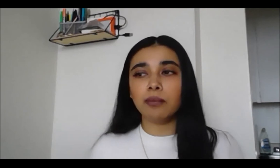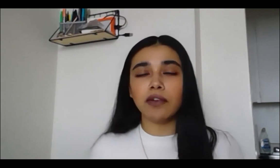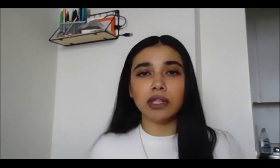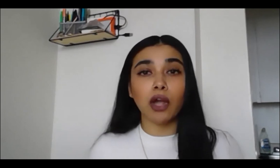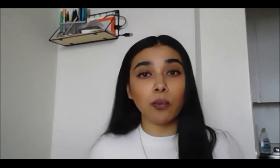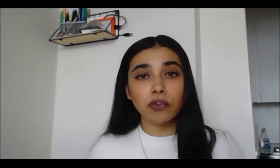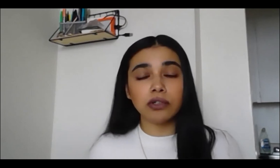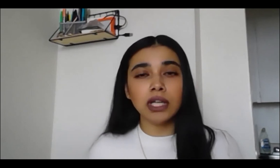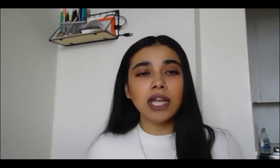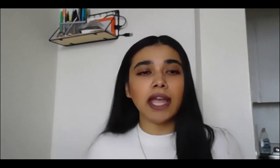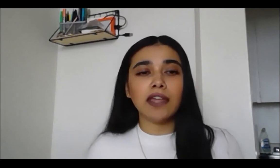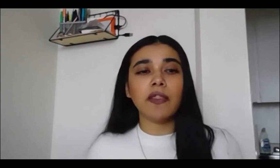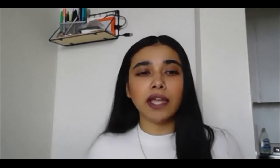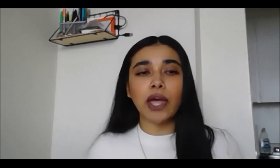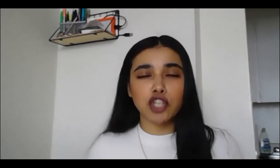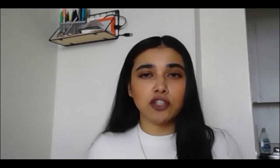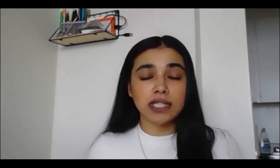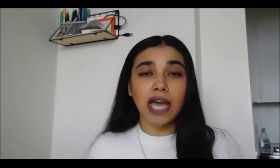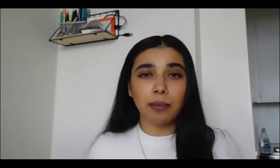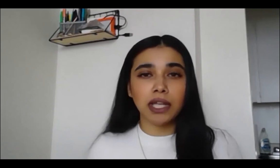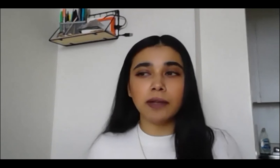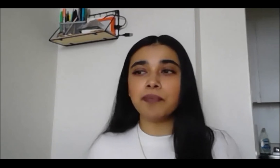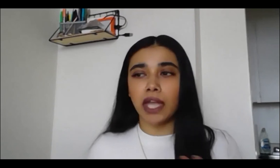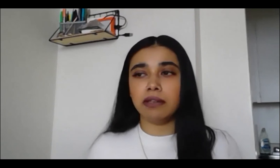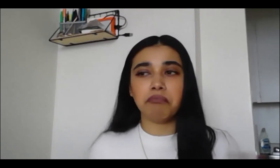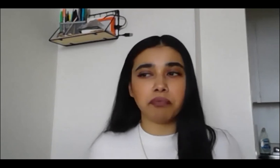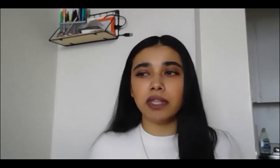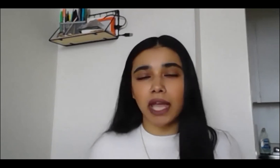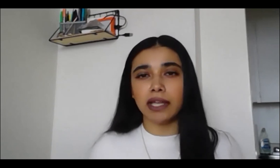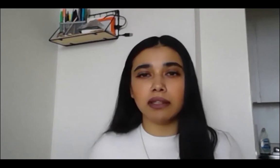definitely hopeful, and I think that change is happening, and yeah, like